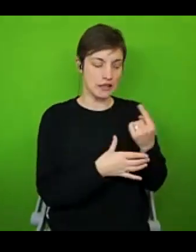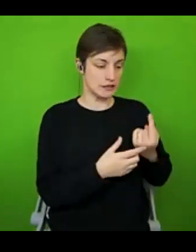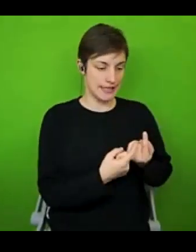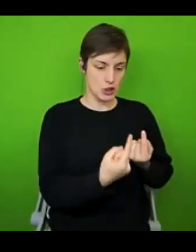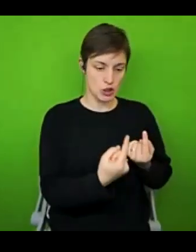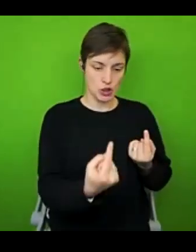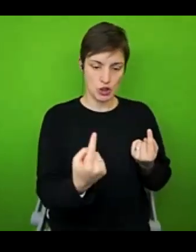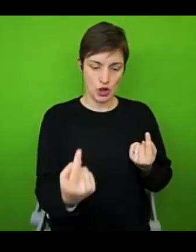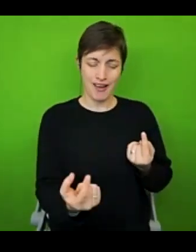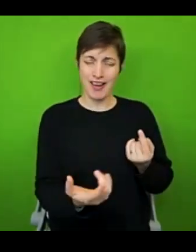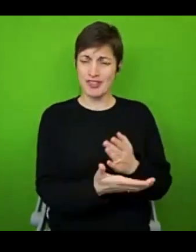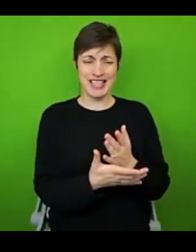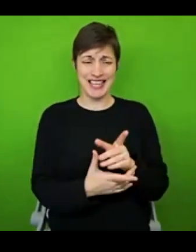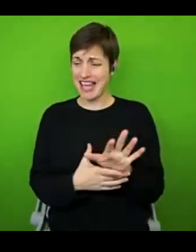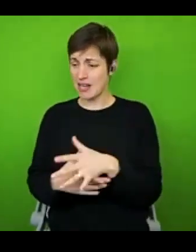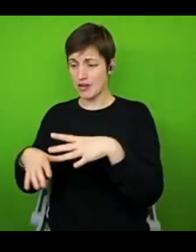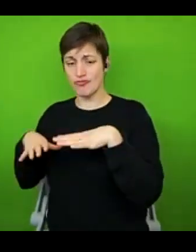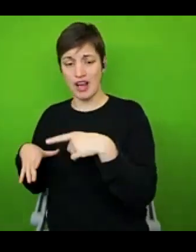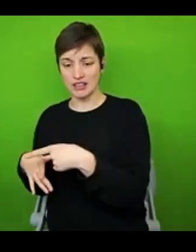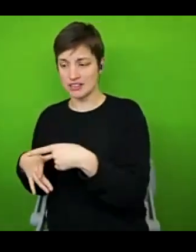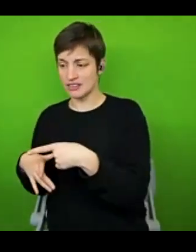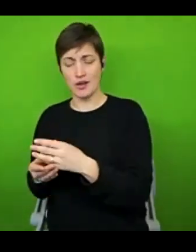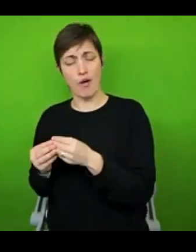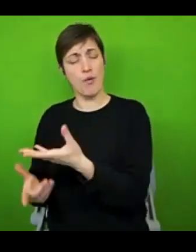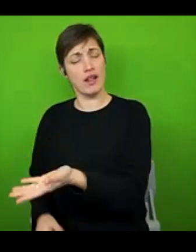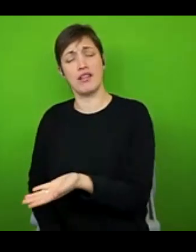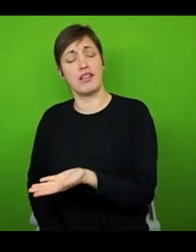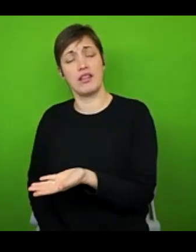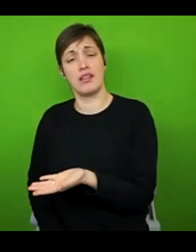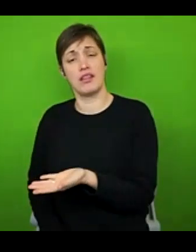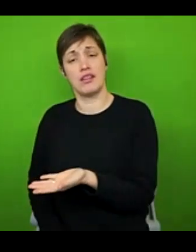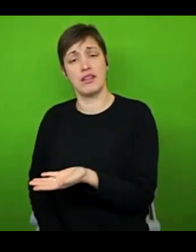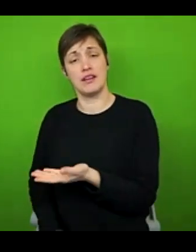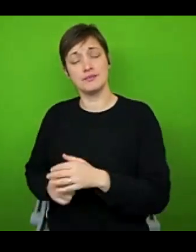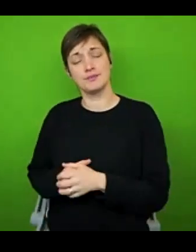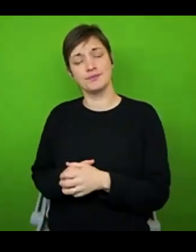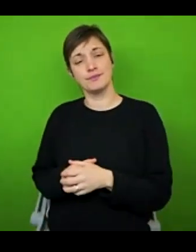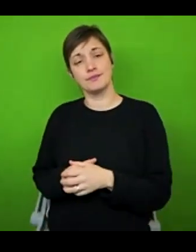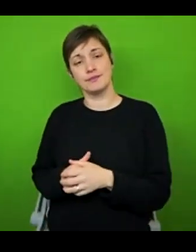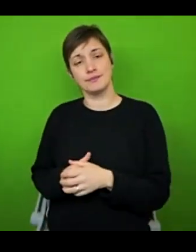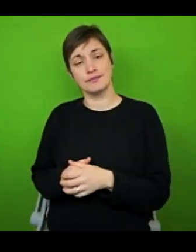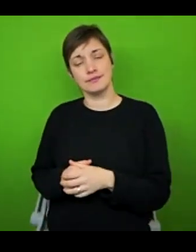undoing any of the good that the extra rest time might have brought me. So it's, hang on, I'm just gonna let a few more